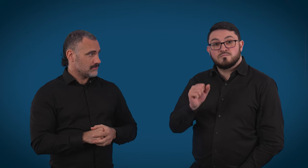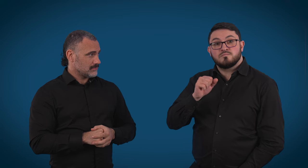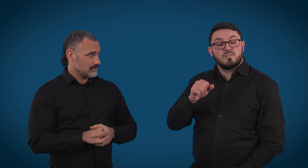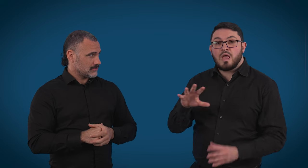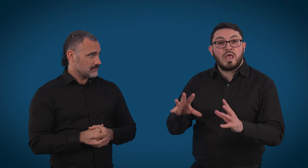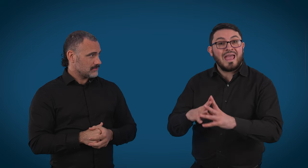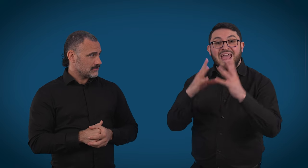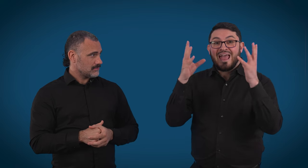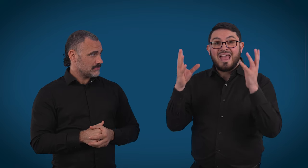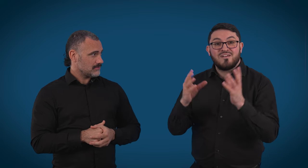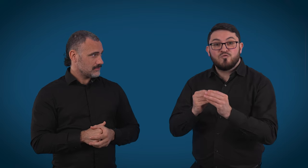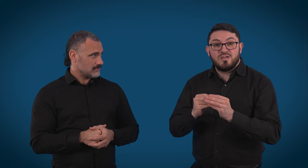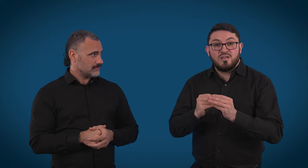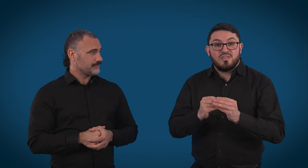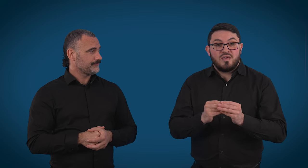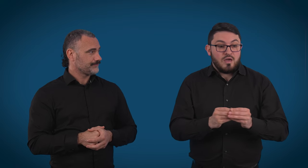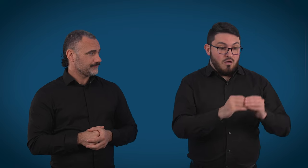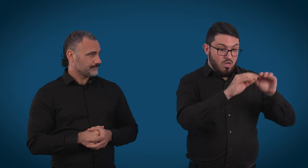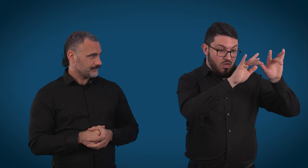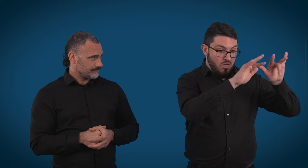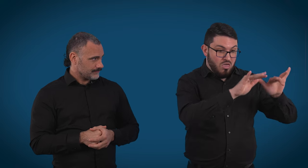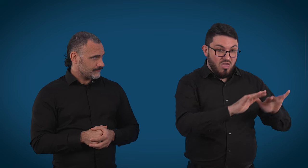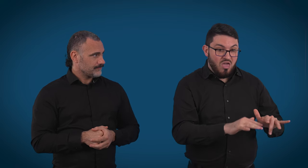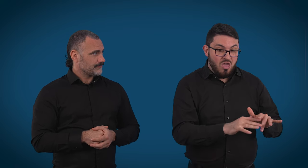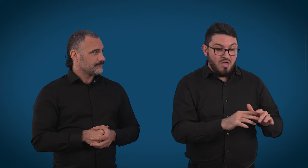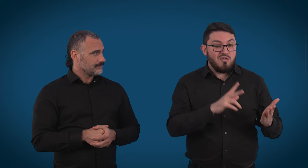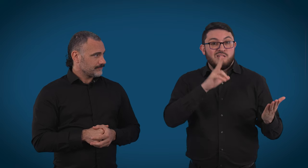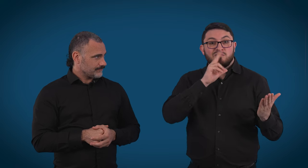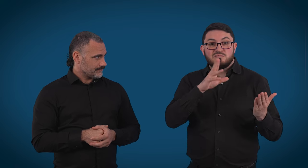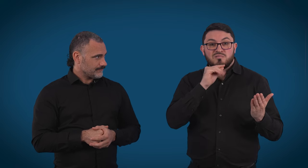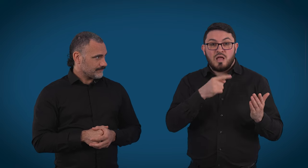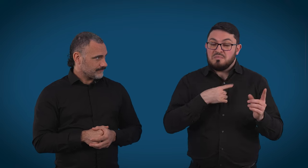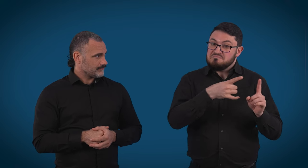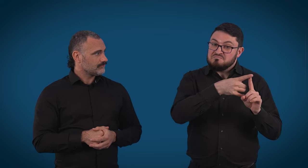Yeah, that's right. So, everything that does come through is verbatim. So,